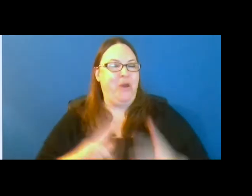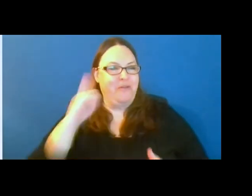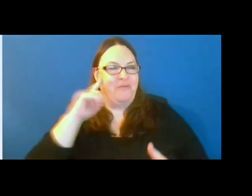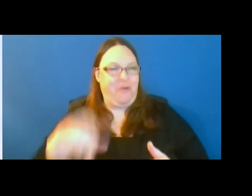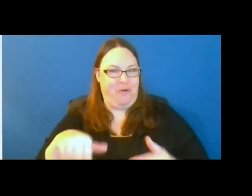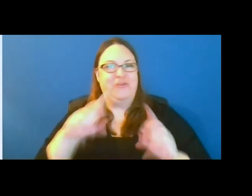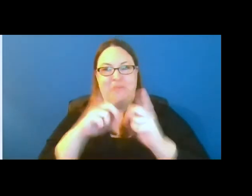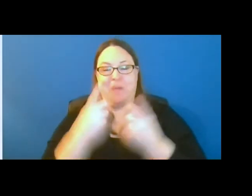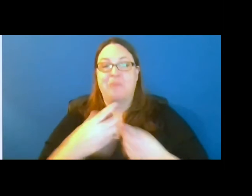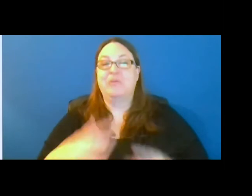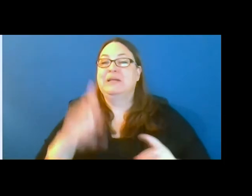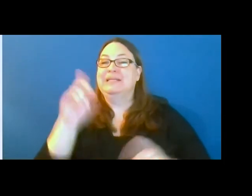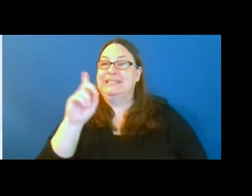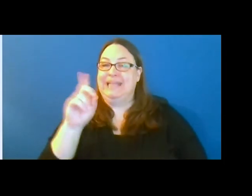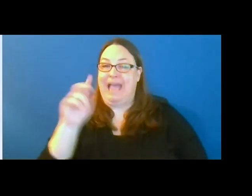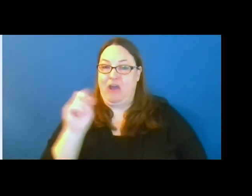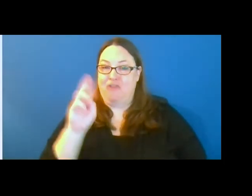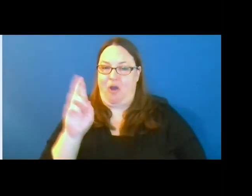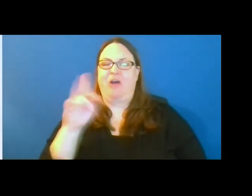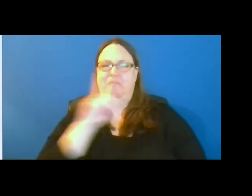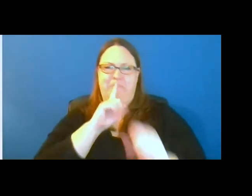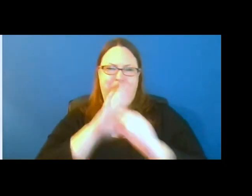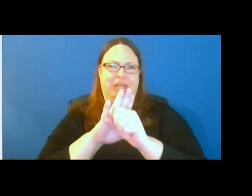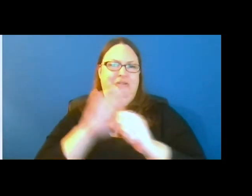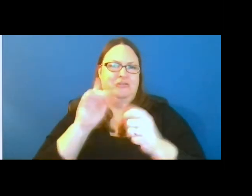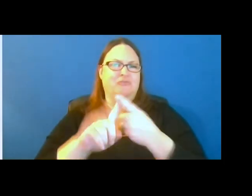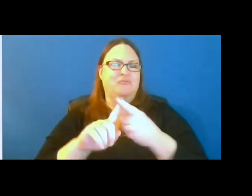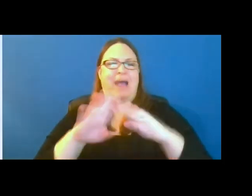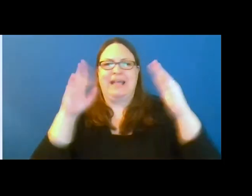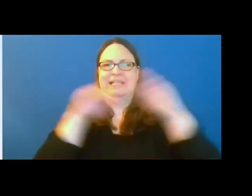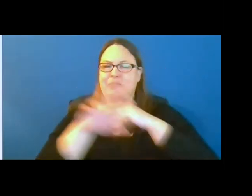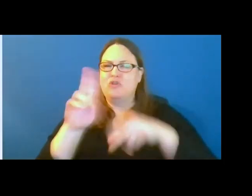The Department of Natural Resources is committed to accessible use and enjoyment of the state's